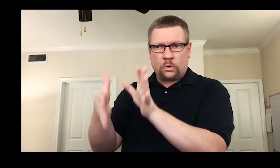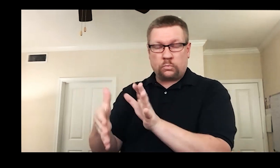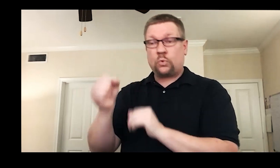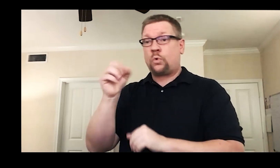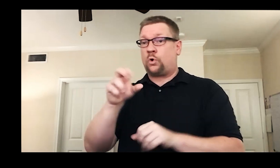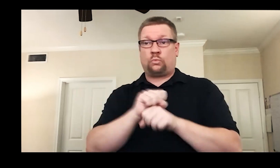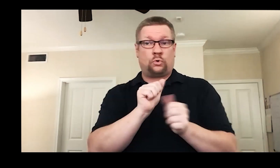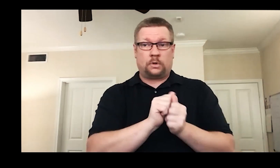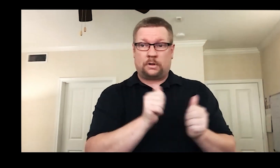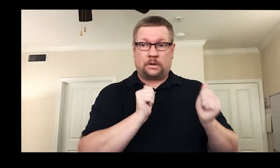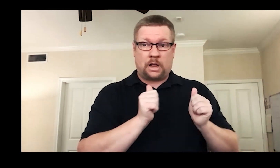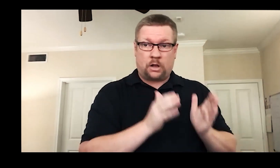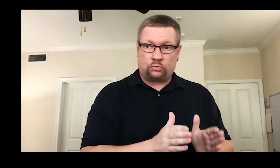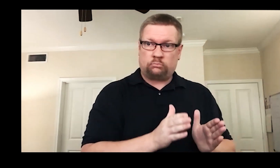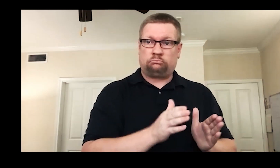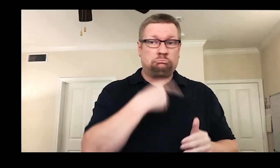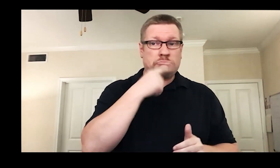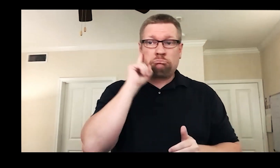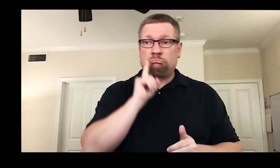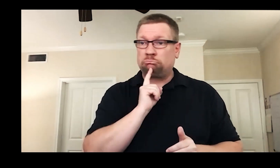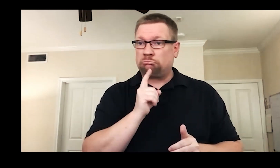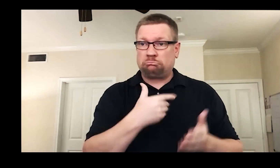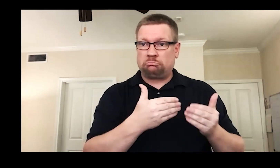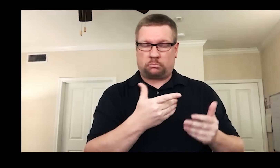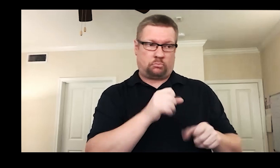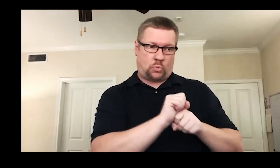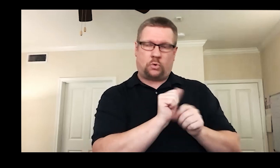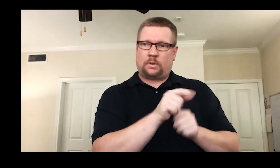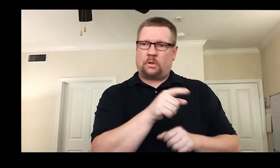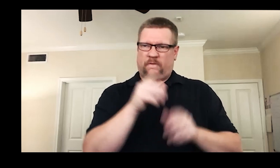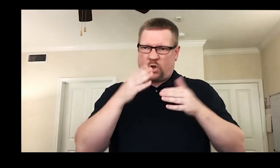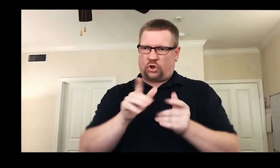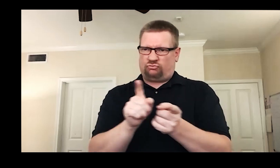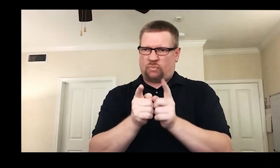worked with the interpreters and/or the theater, be it a hearing or Deaf theater,